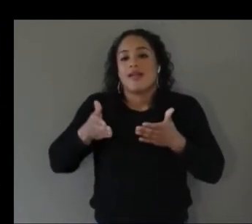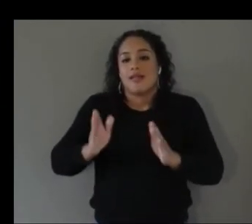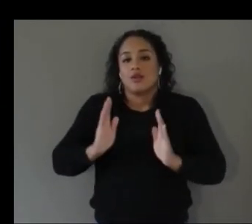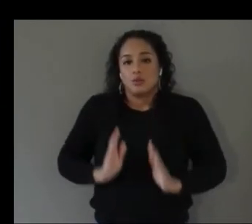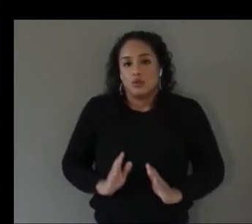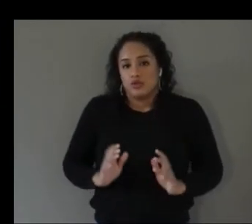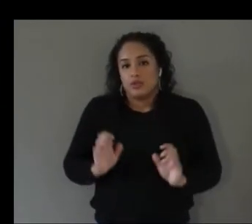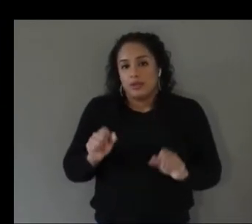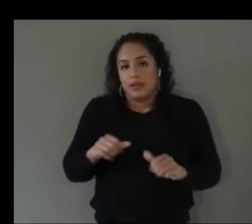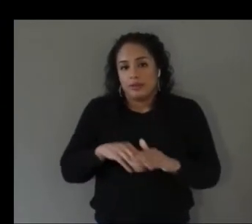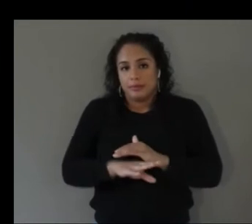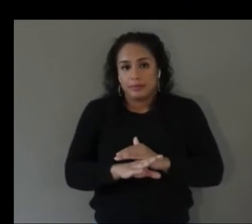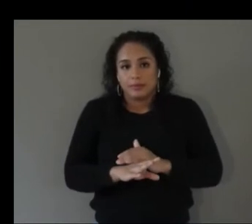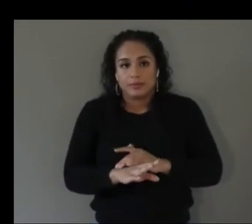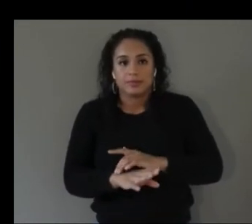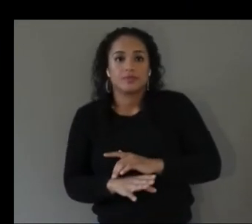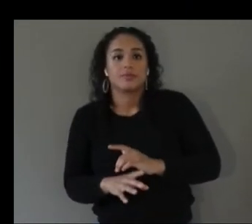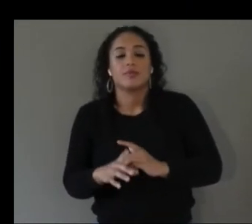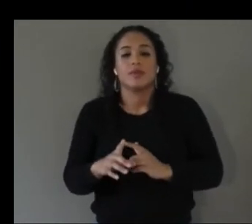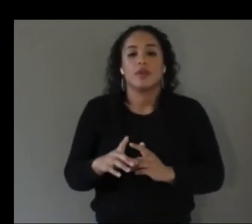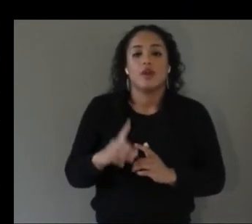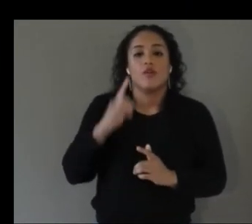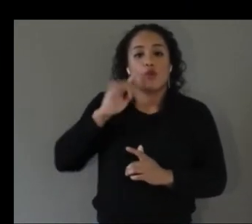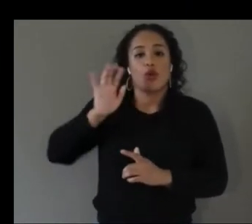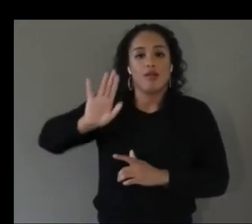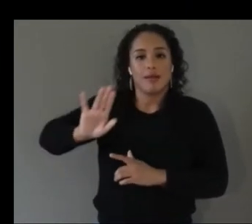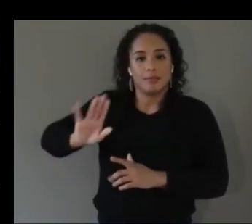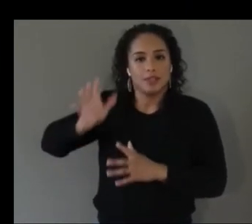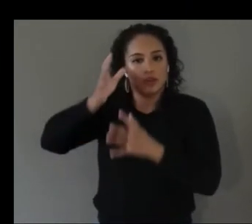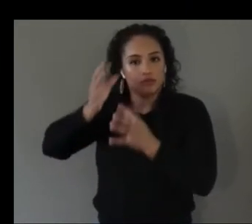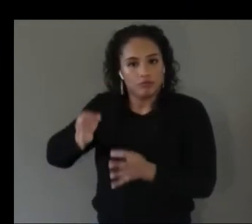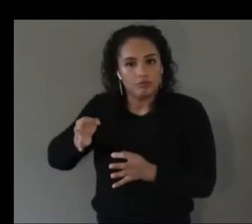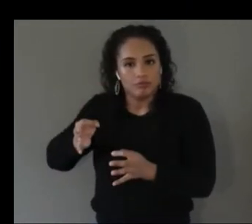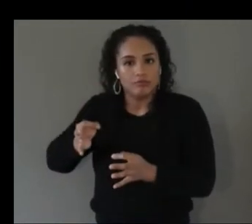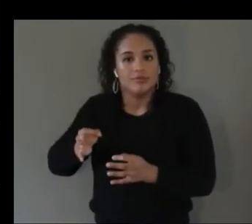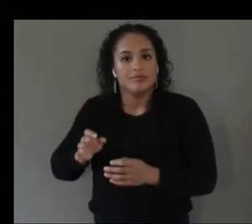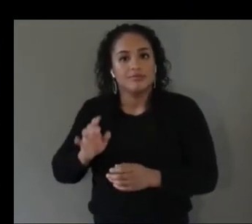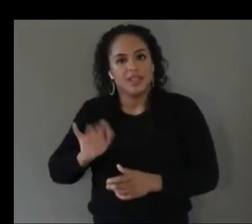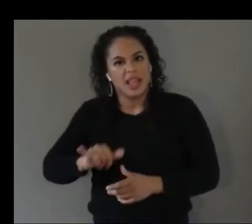person with a visual impairment to make a judgment call it would be really interesting yeah and i